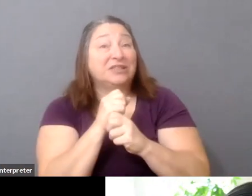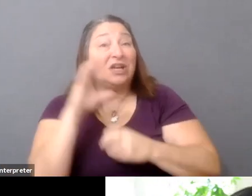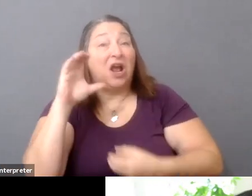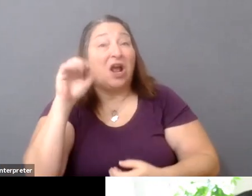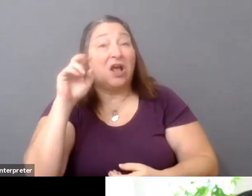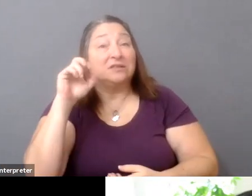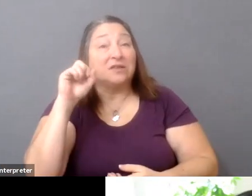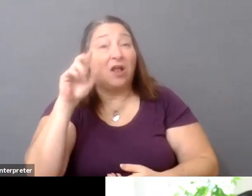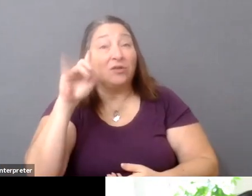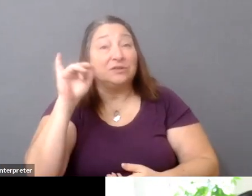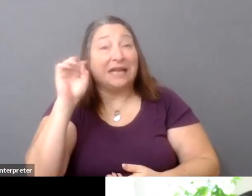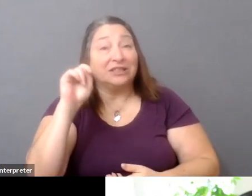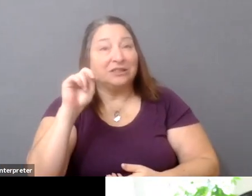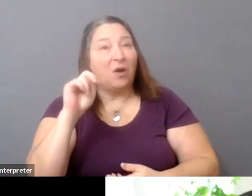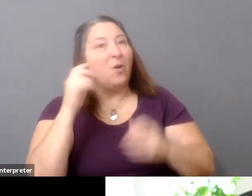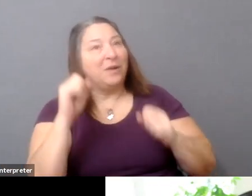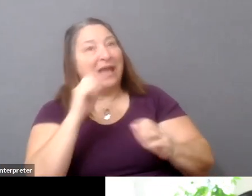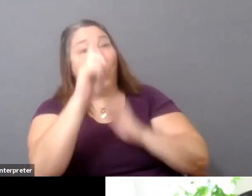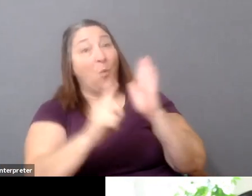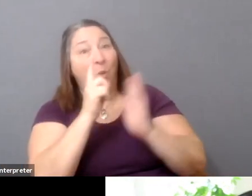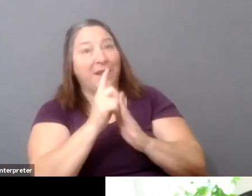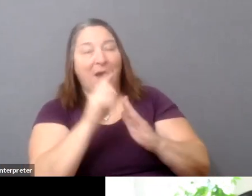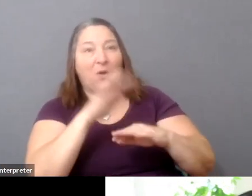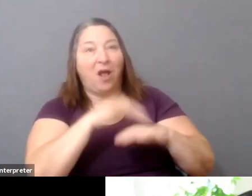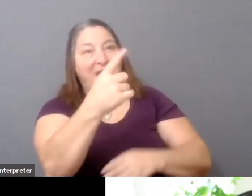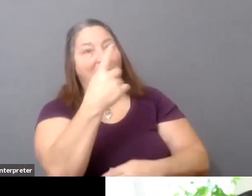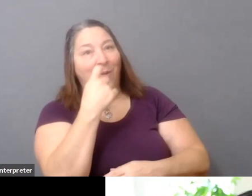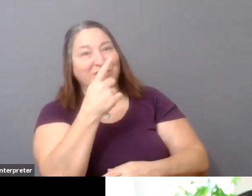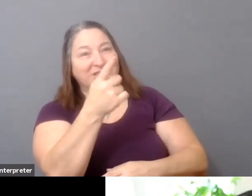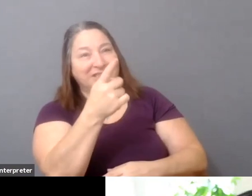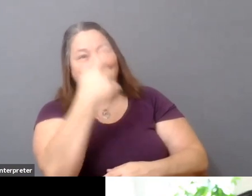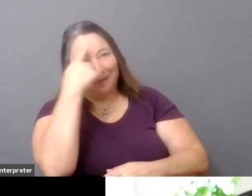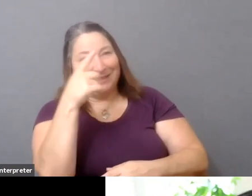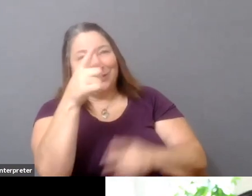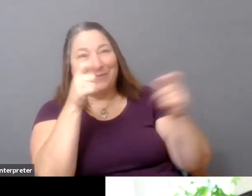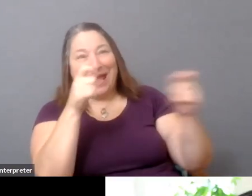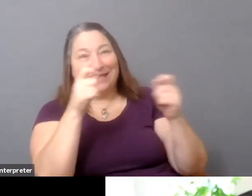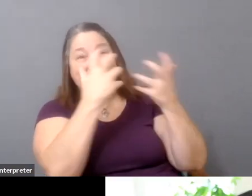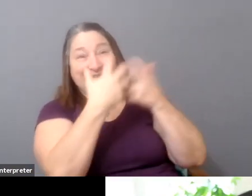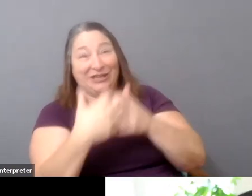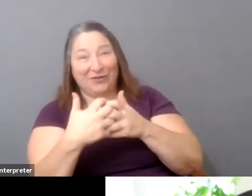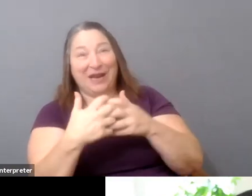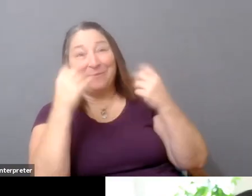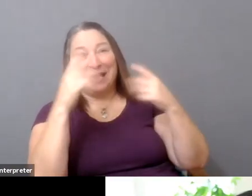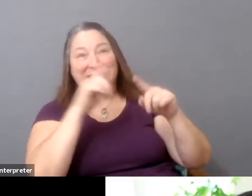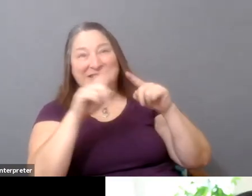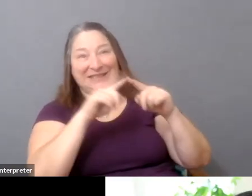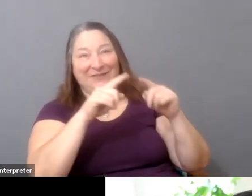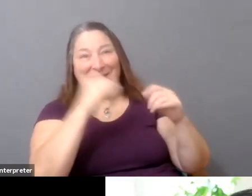We could spend a whole hour just on that sentence, especially because you managed to integrate a lot of different themes.